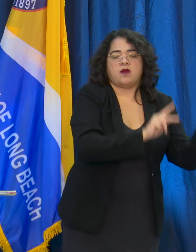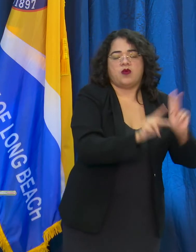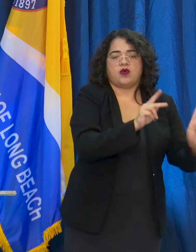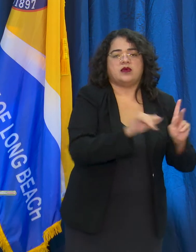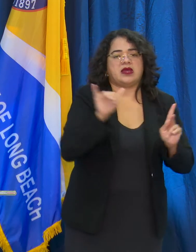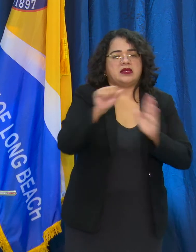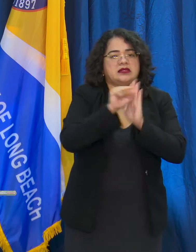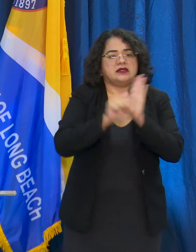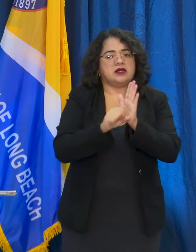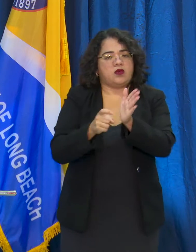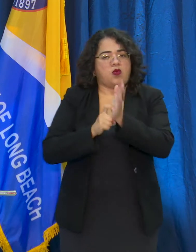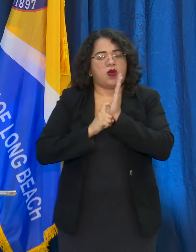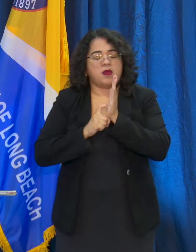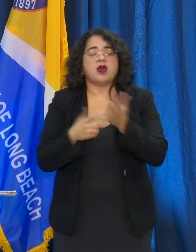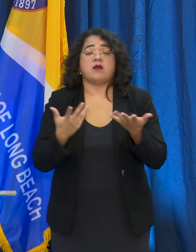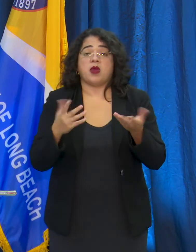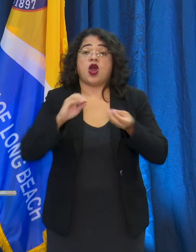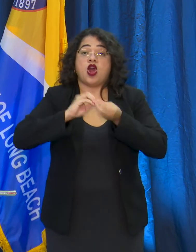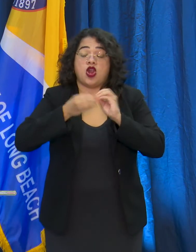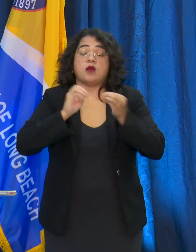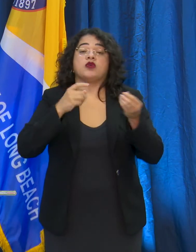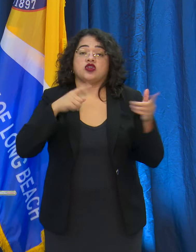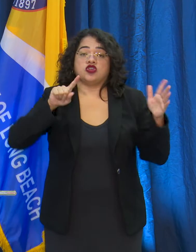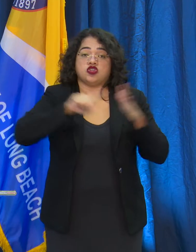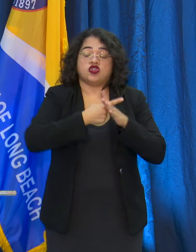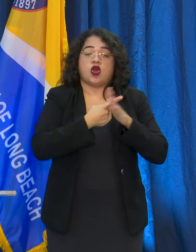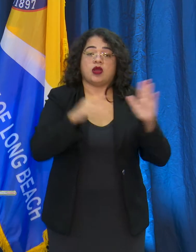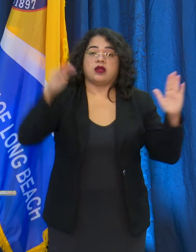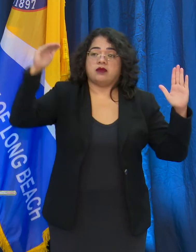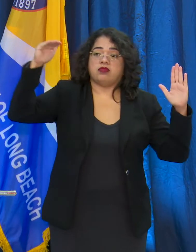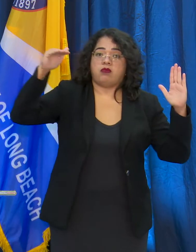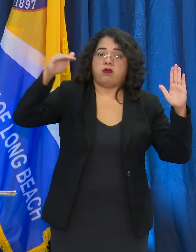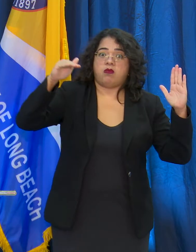in the right direction and we're seeing some stabilization in our cases.